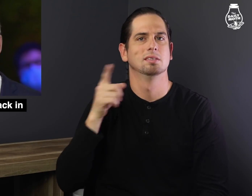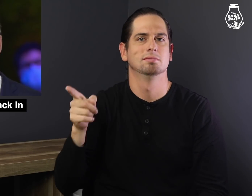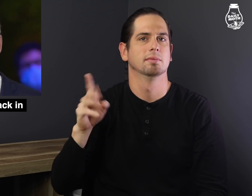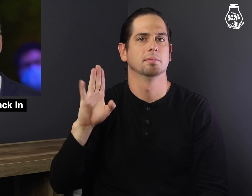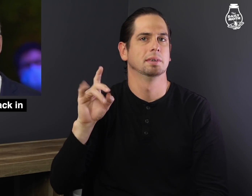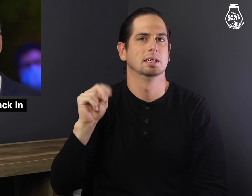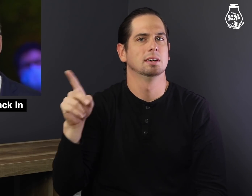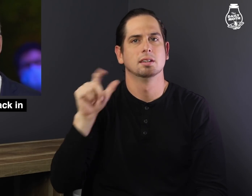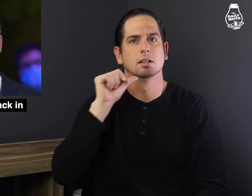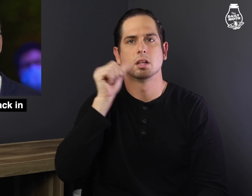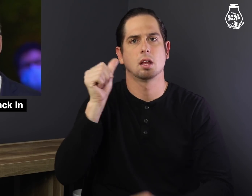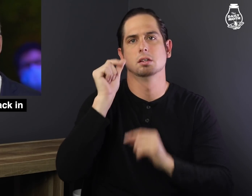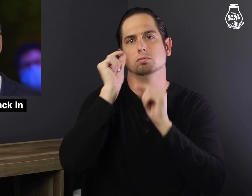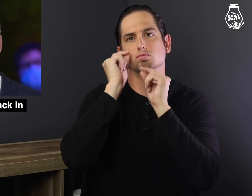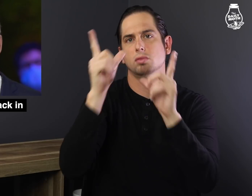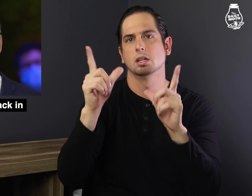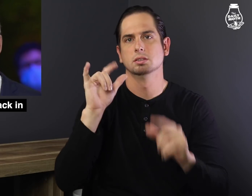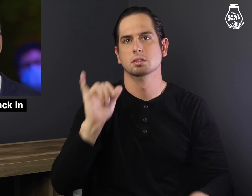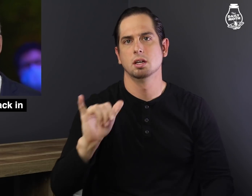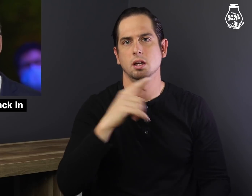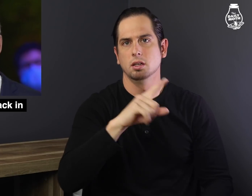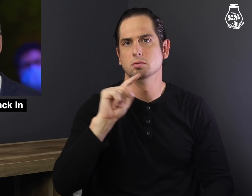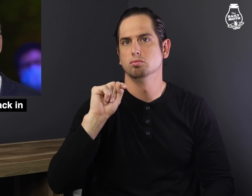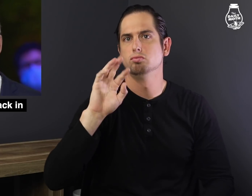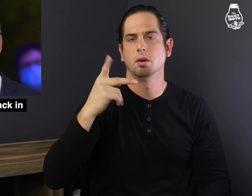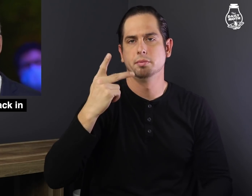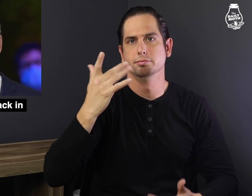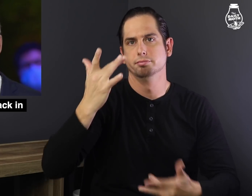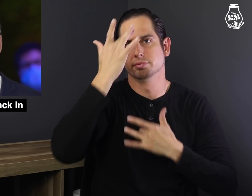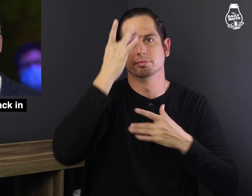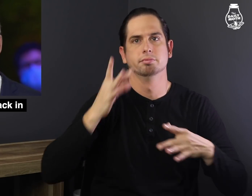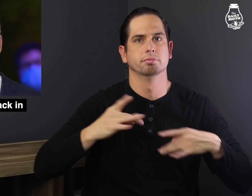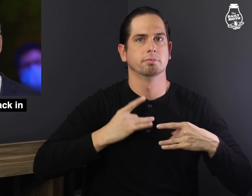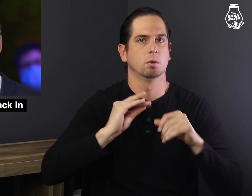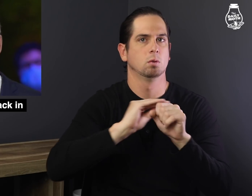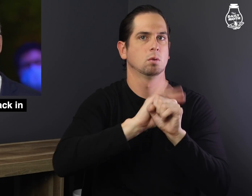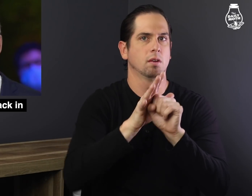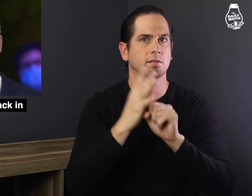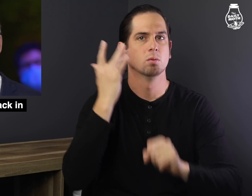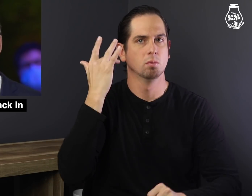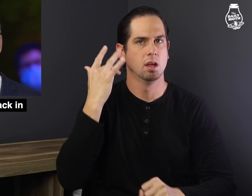he was not surprised that Trump became infected